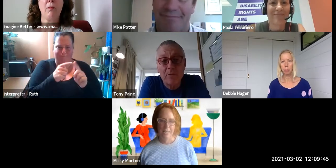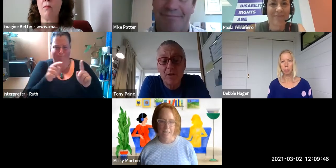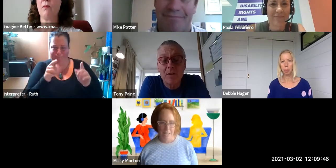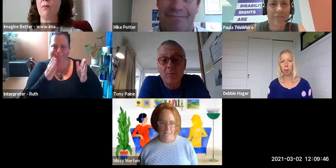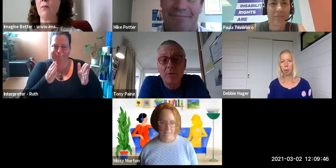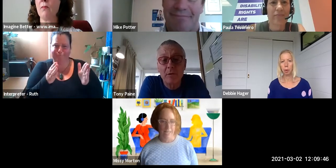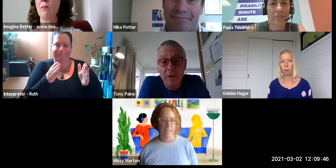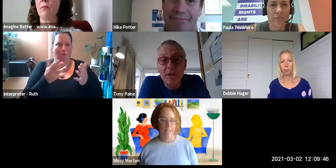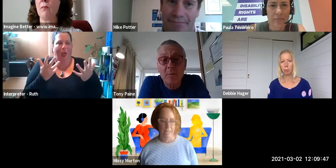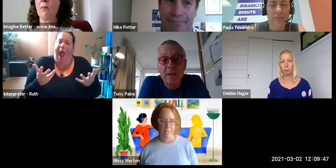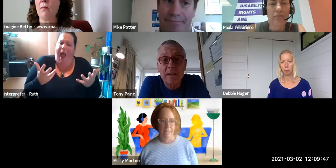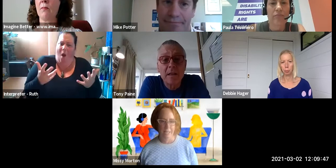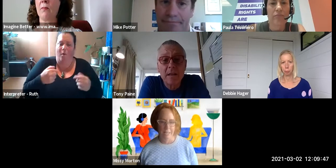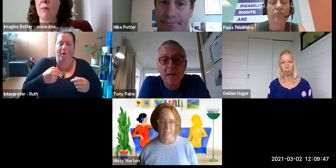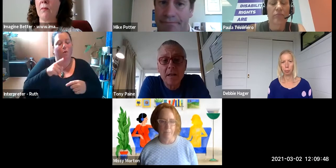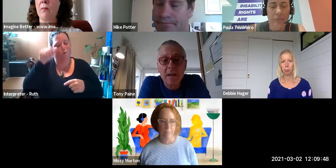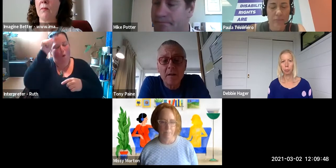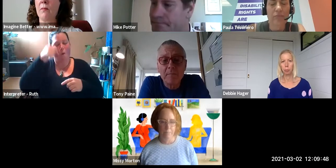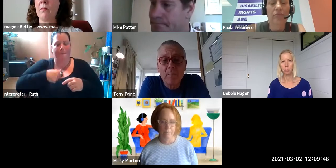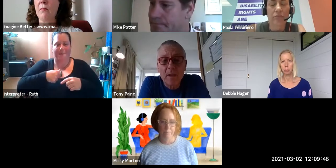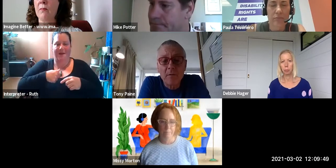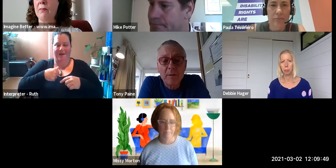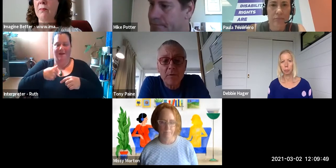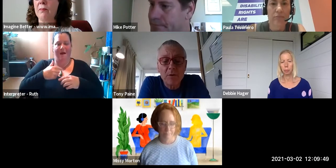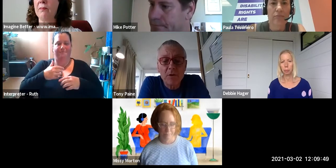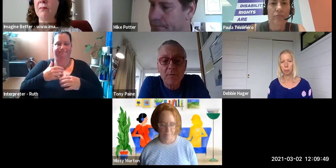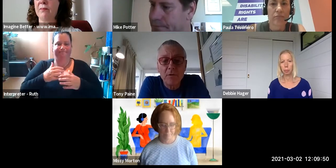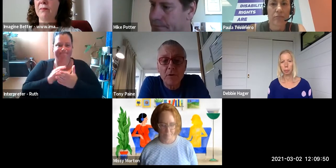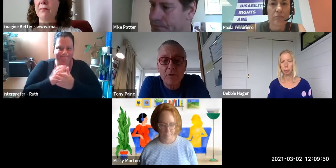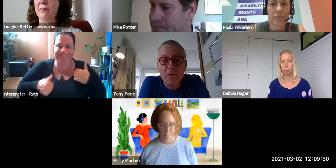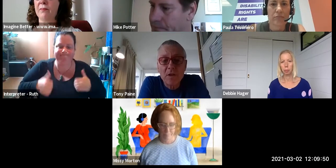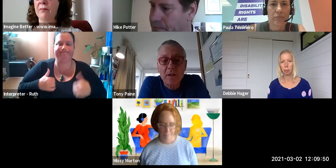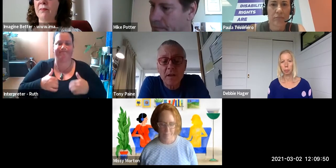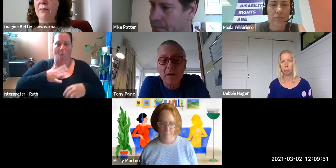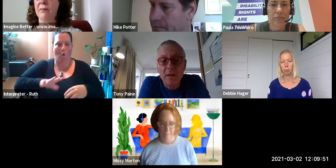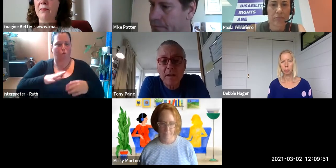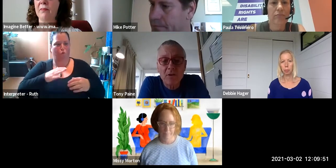the voices of people with learning disabilities and people who are neurodiverse. And making